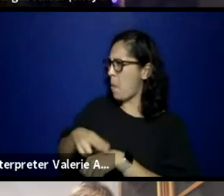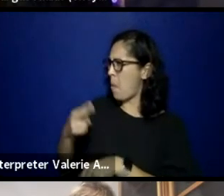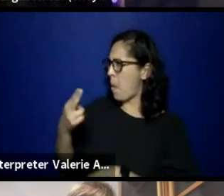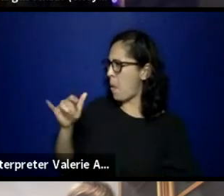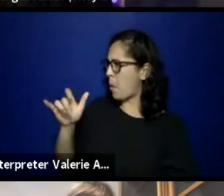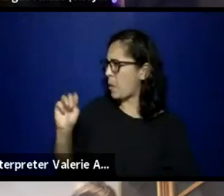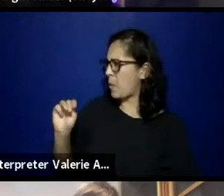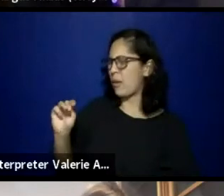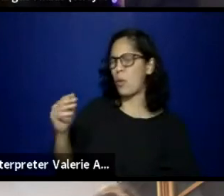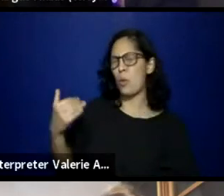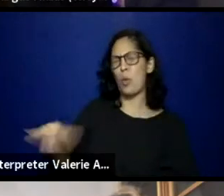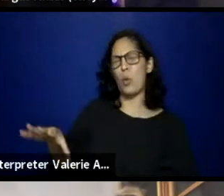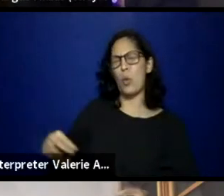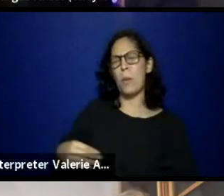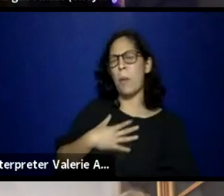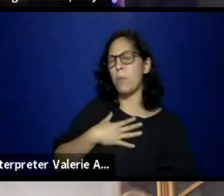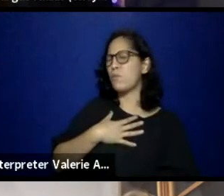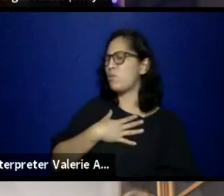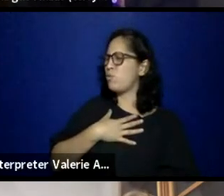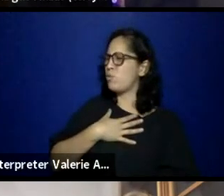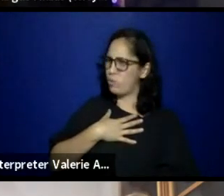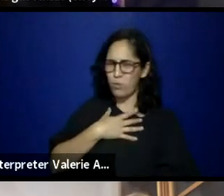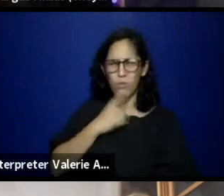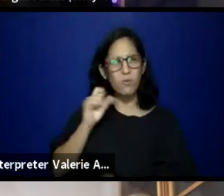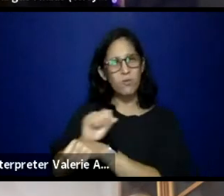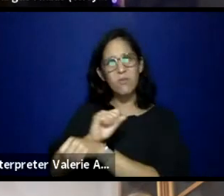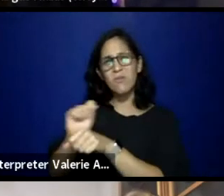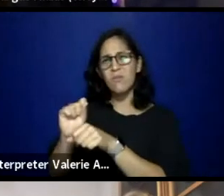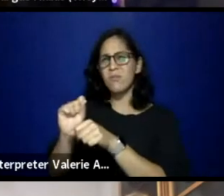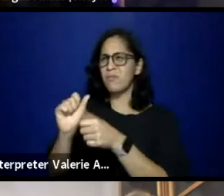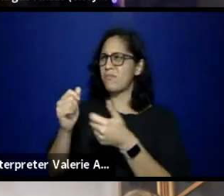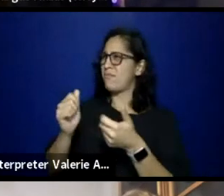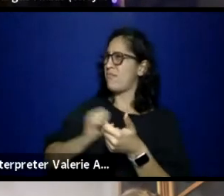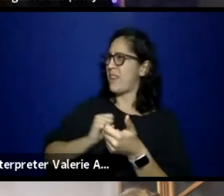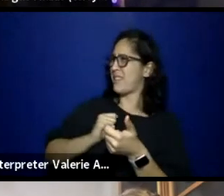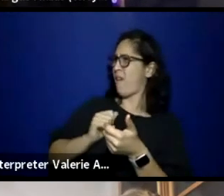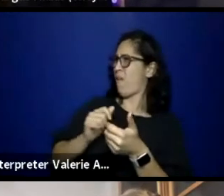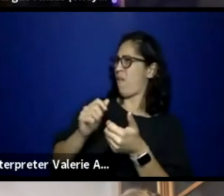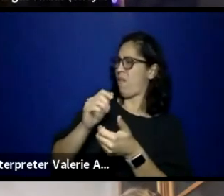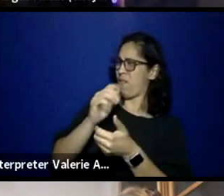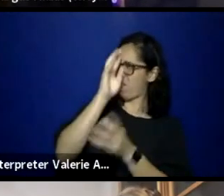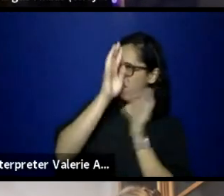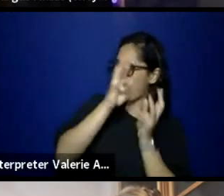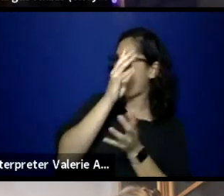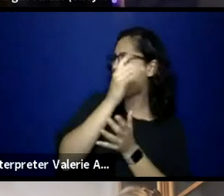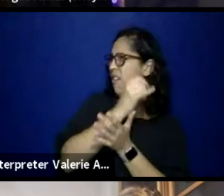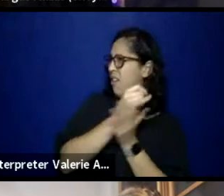when it comes to being an artist and a creative, feeling like you're with your folks.